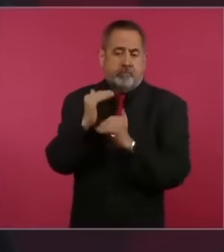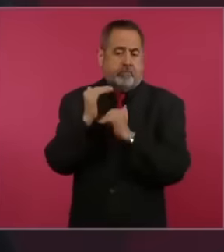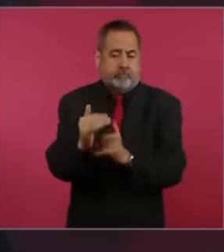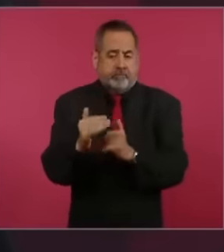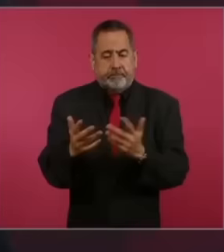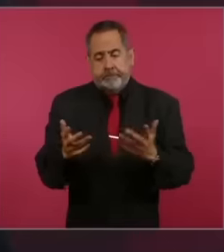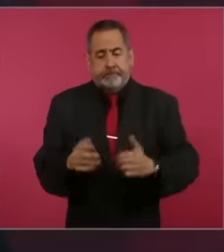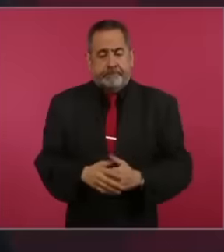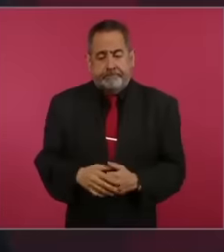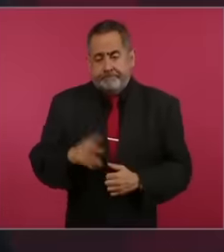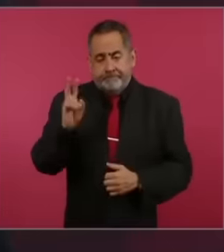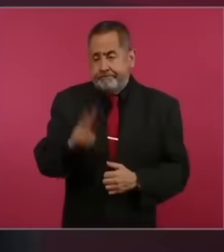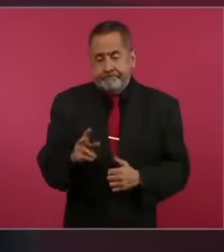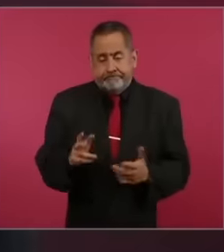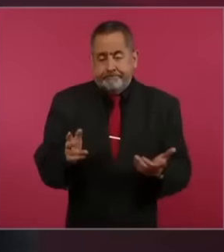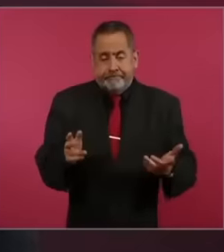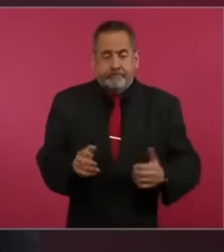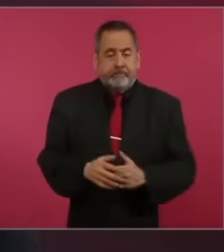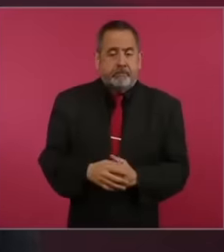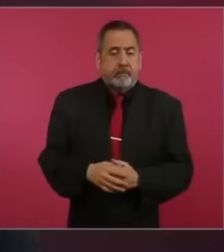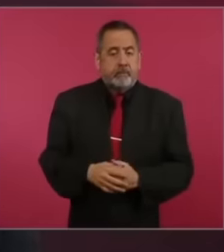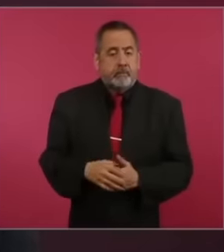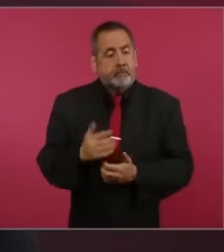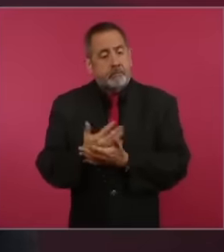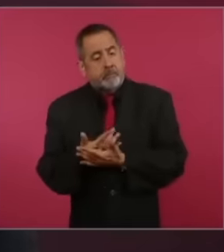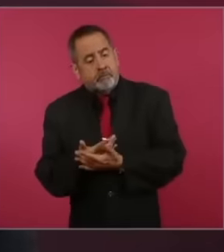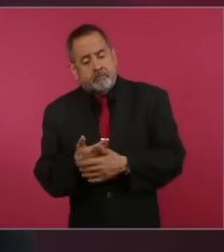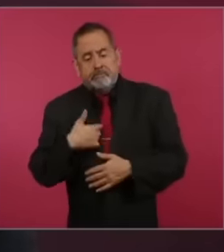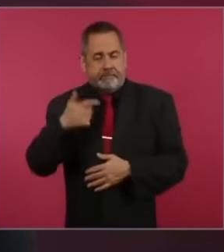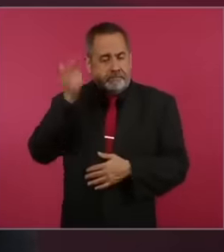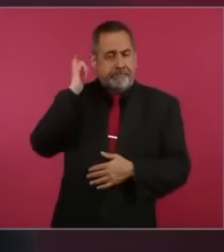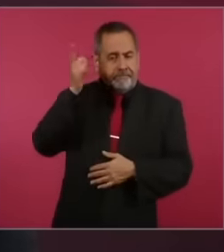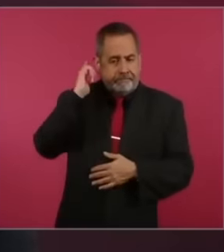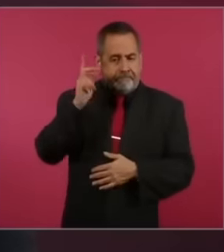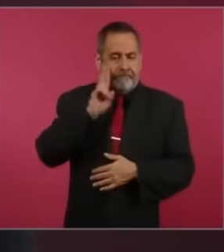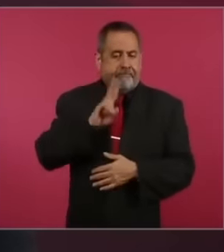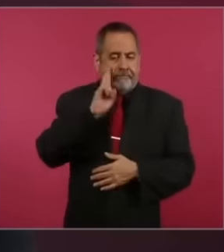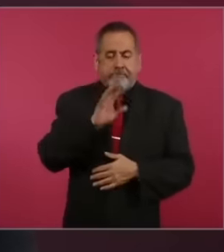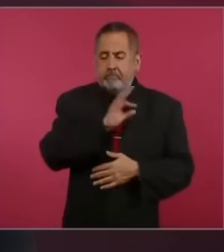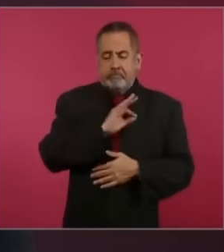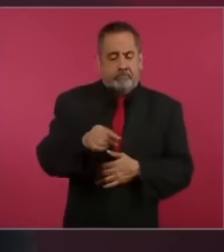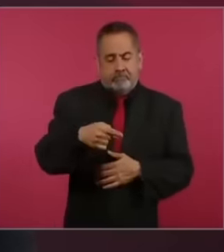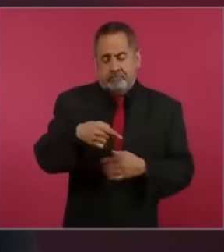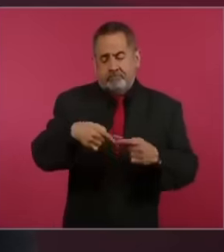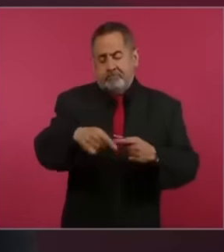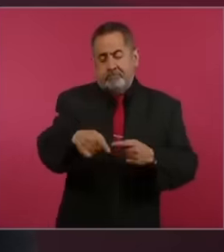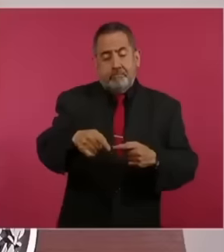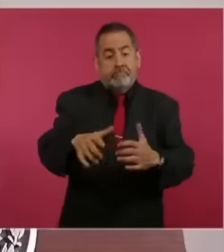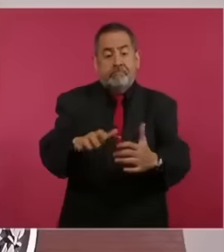The truth is that we are quite hopeful that it could be before that this administration concludes.